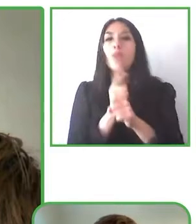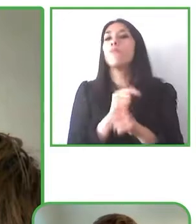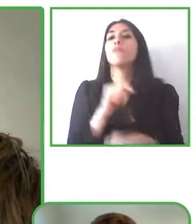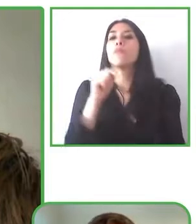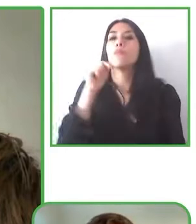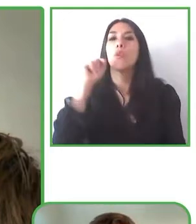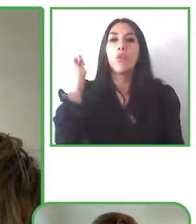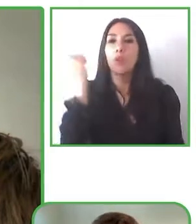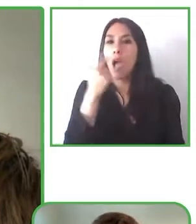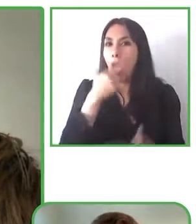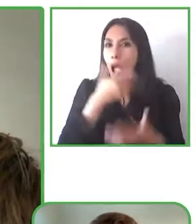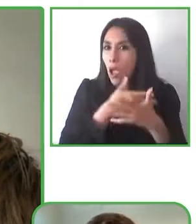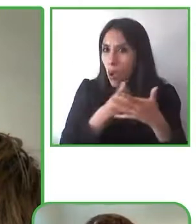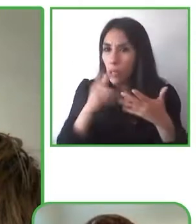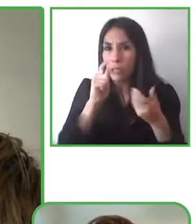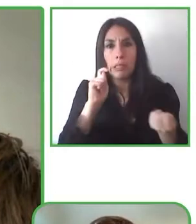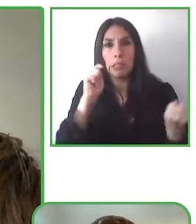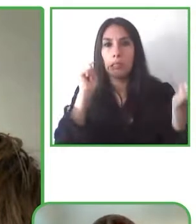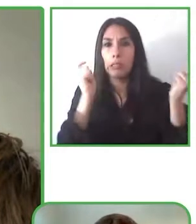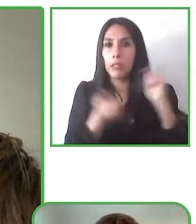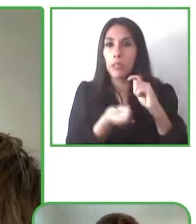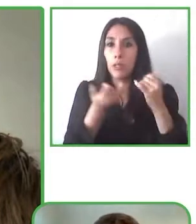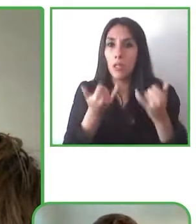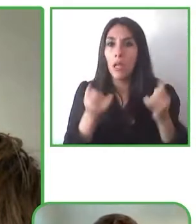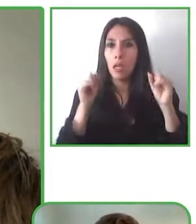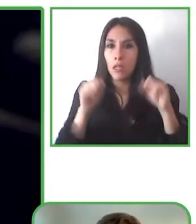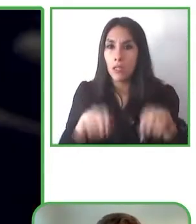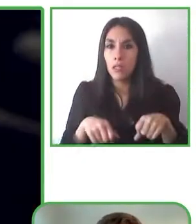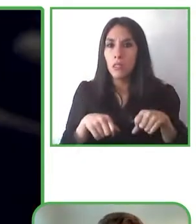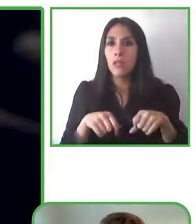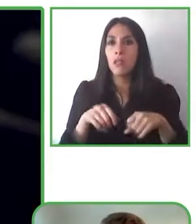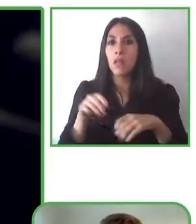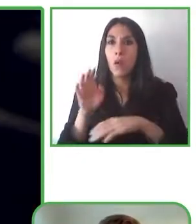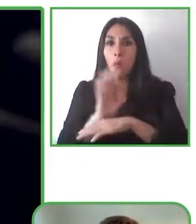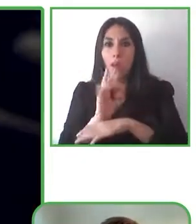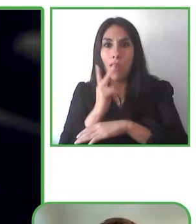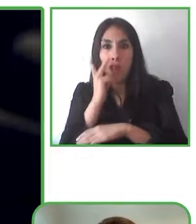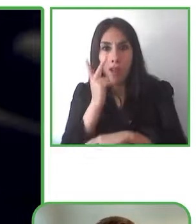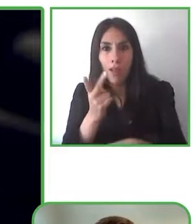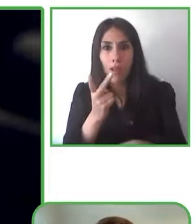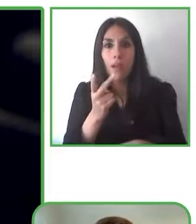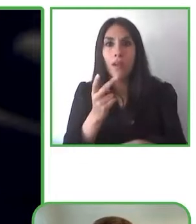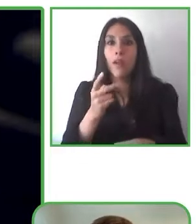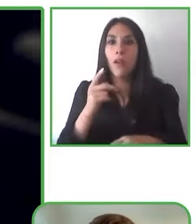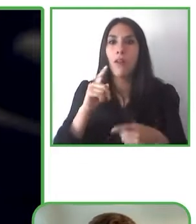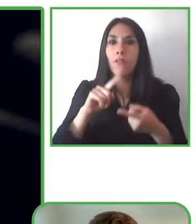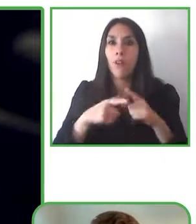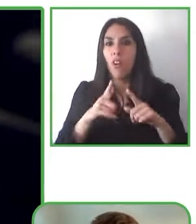anyone else laughs. And the way it works is that you just have a pair of headphones in